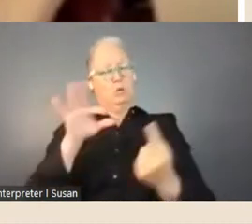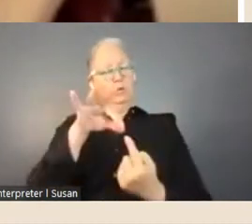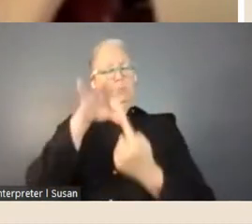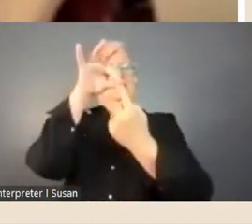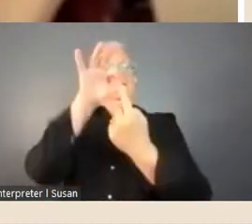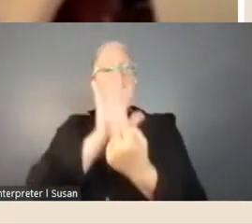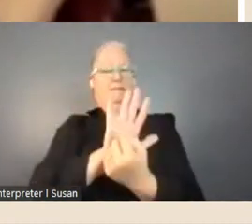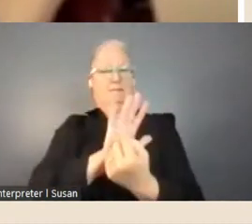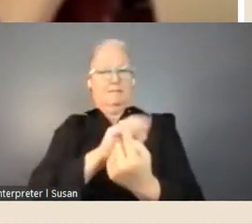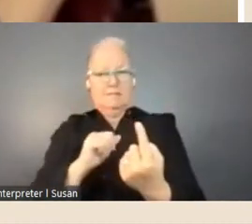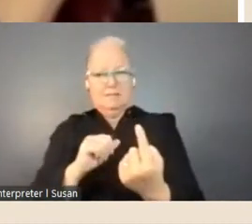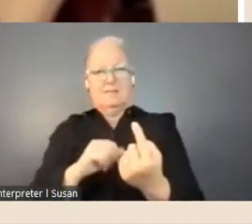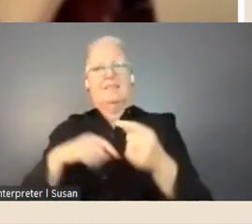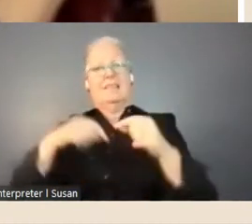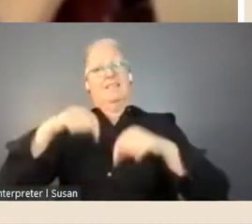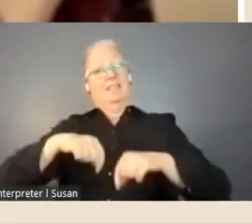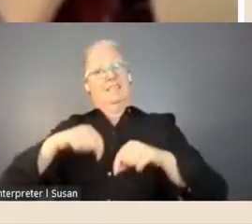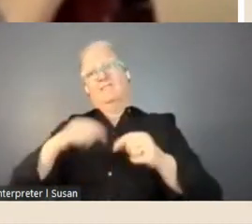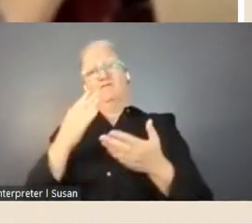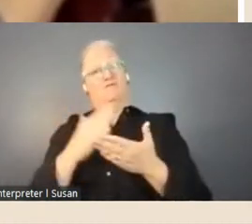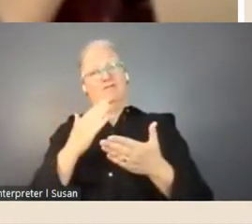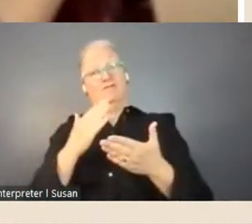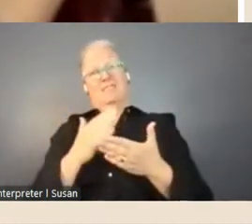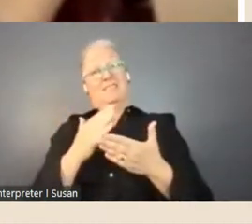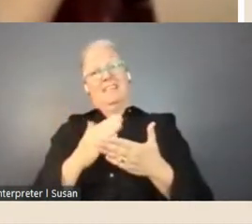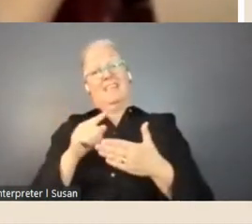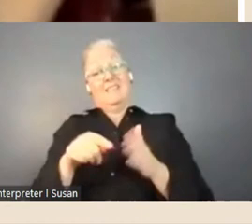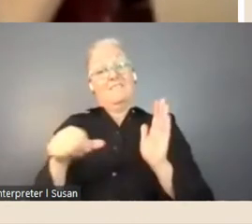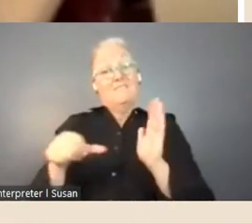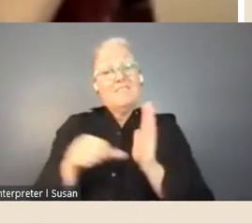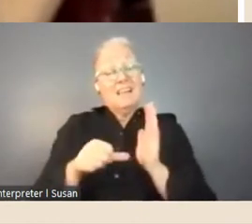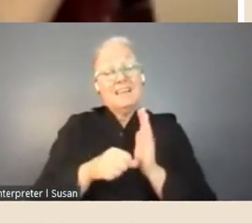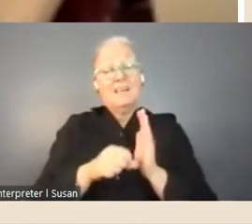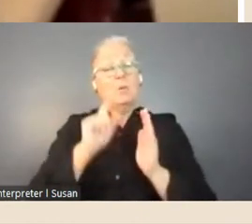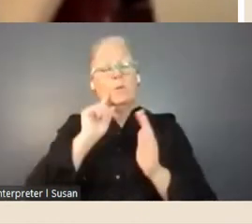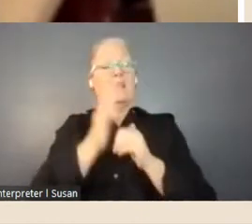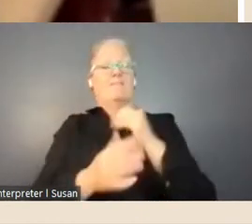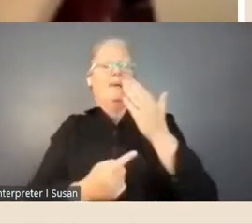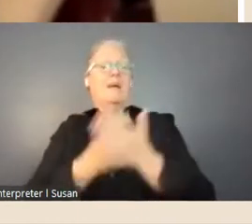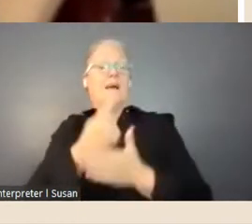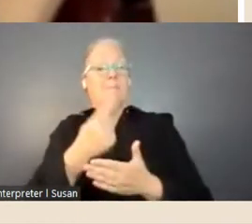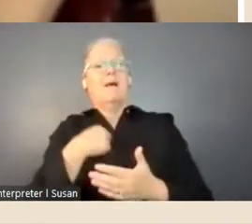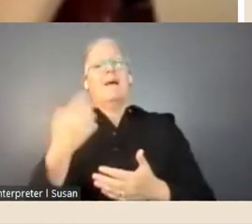simply wouldn't be possible without the ongoing support from a range of very generous donors